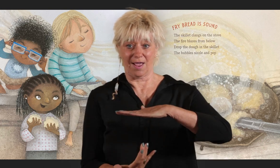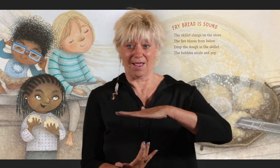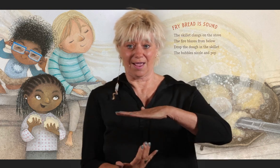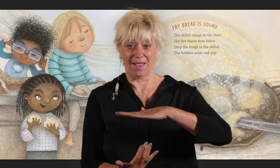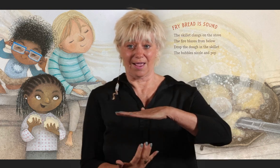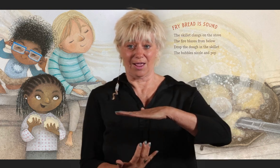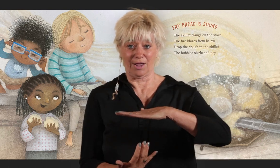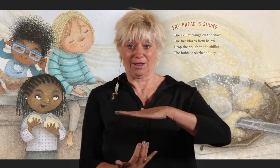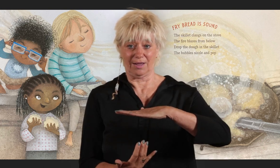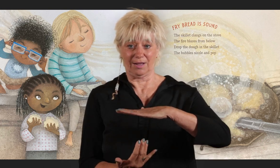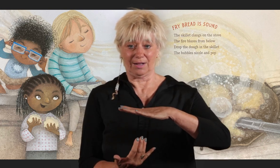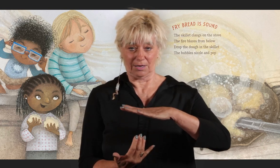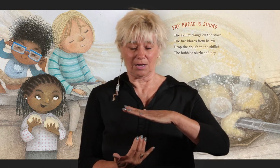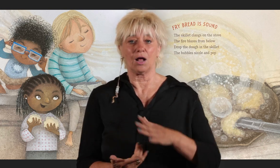The fire blazes from below